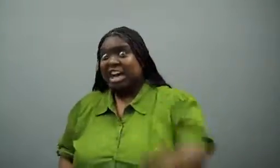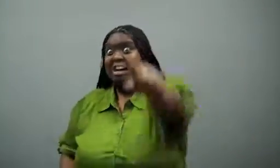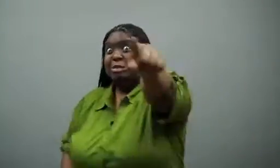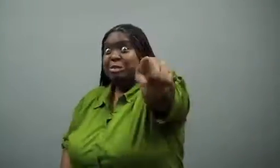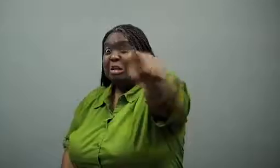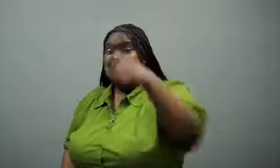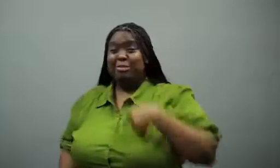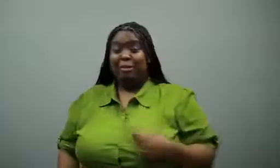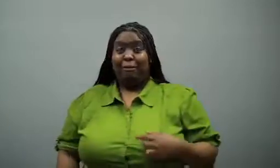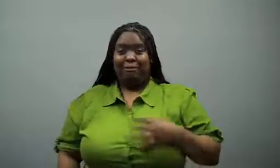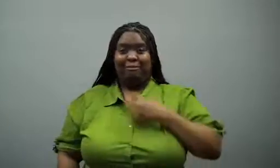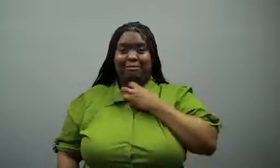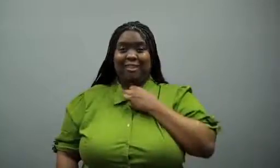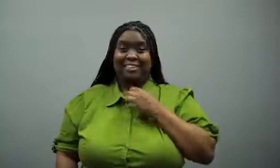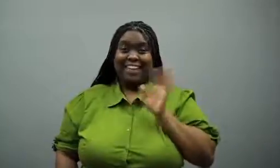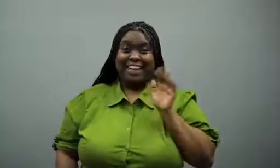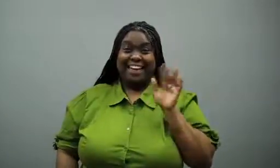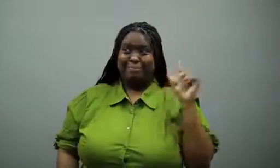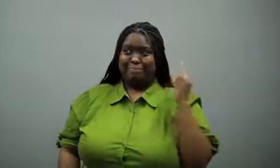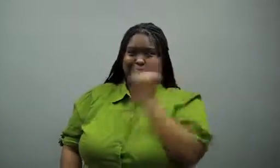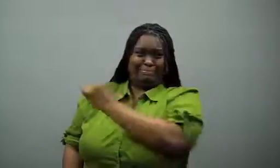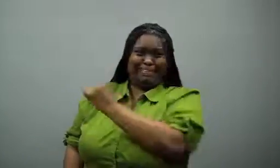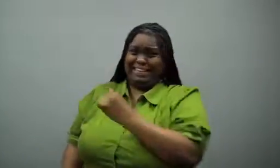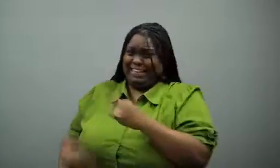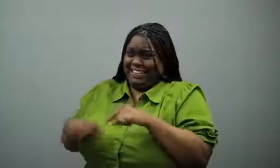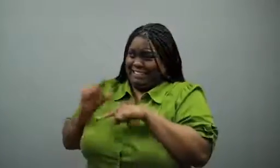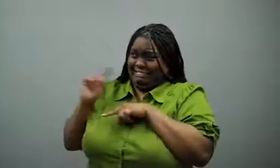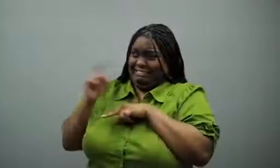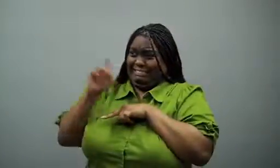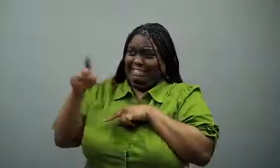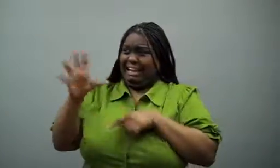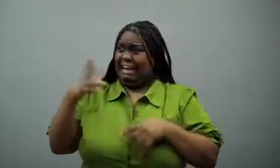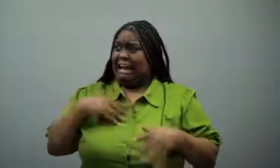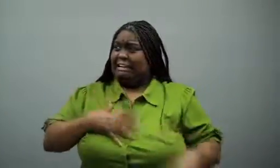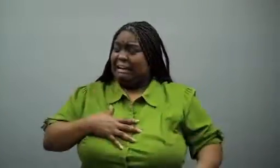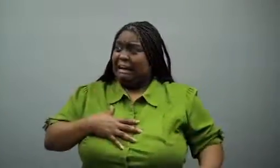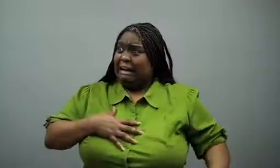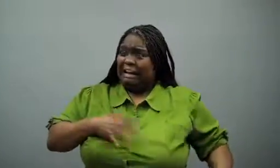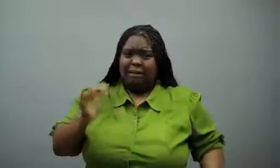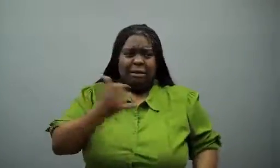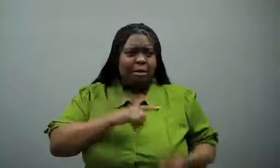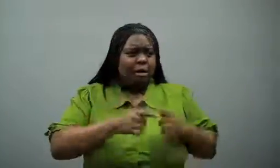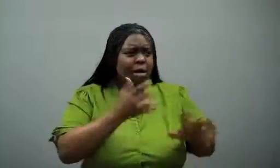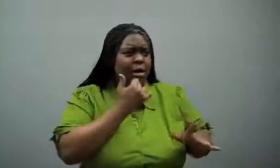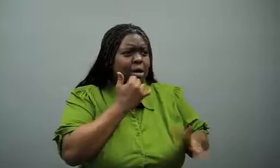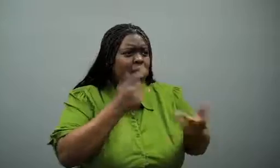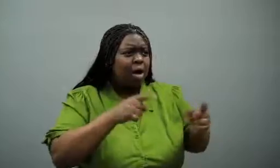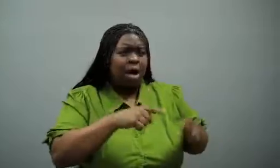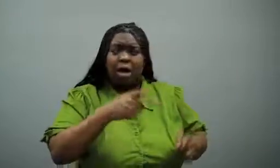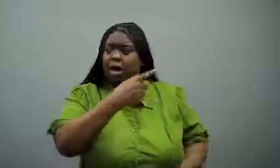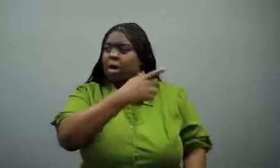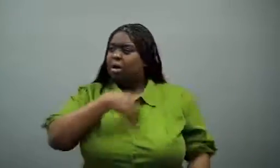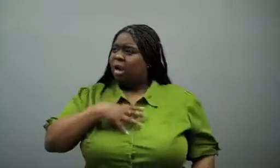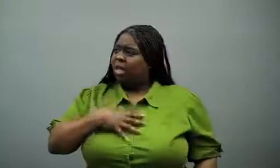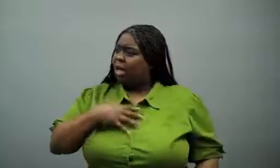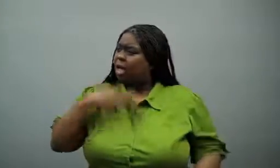She said, "You!" and I decided it was a good time to leave!